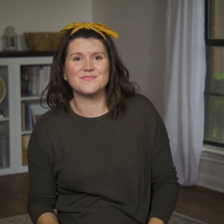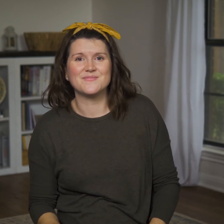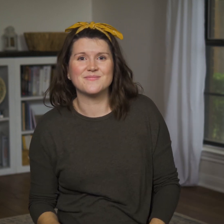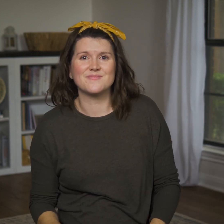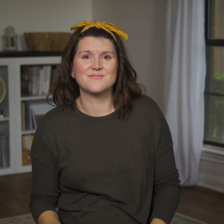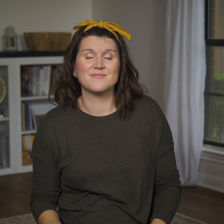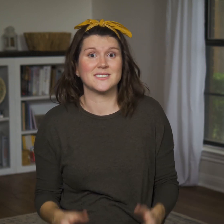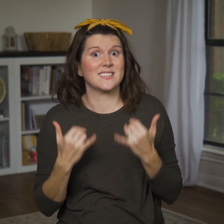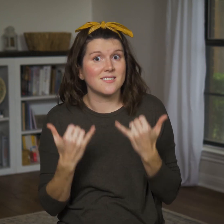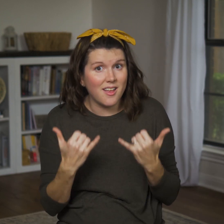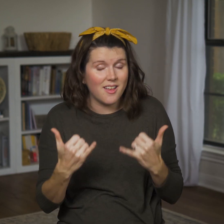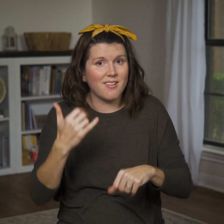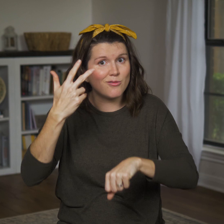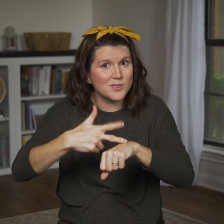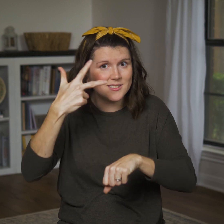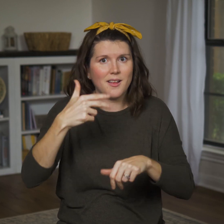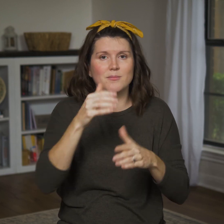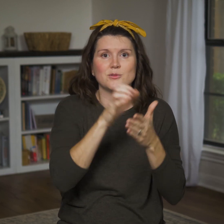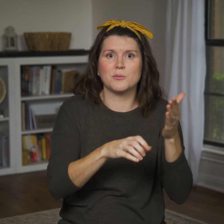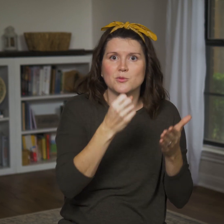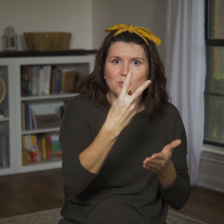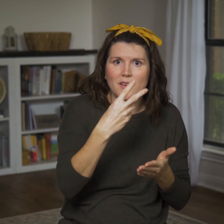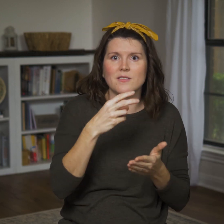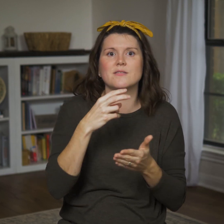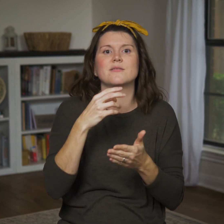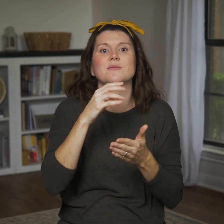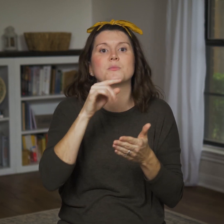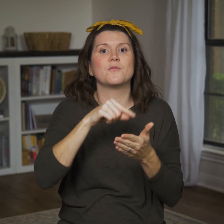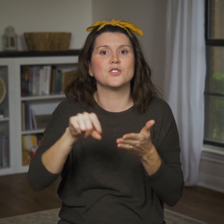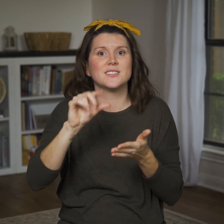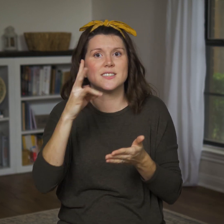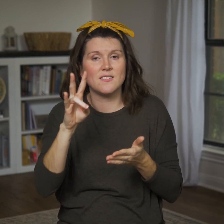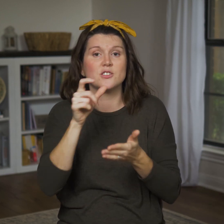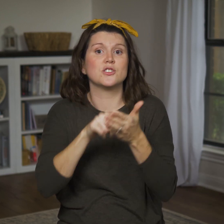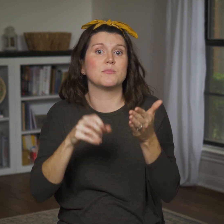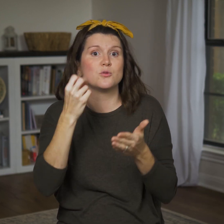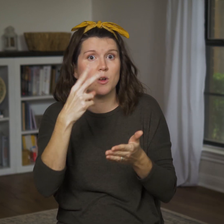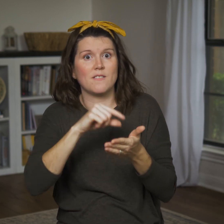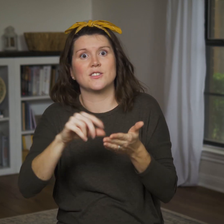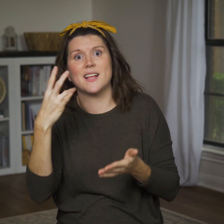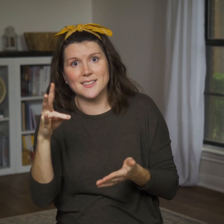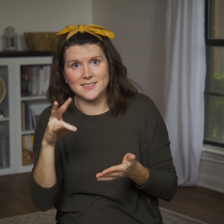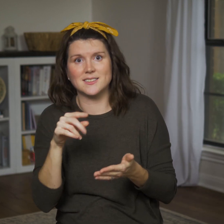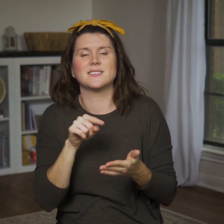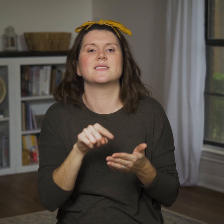Three times today (12:7, 12, 18),